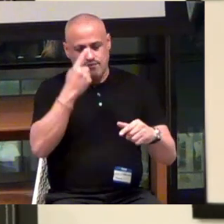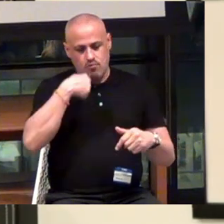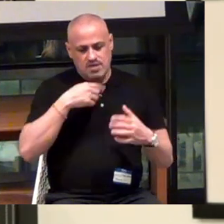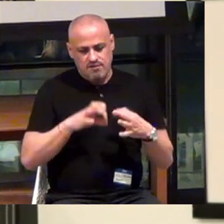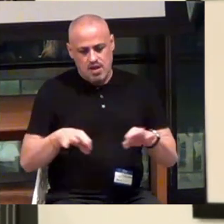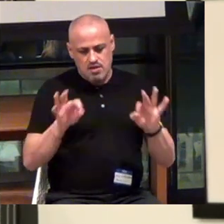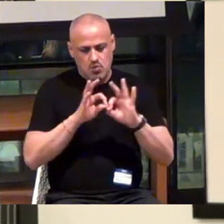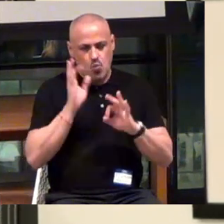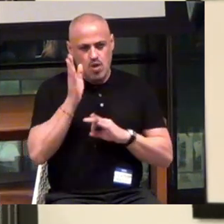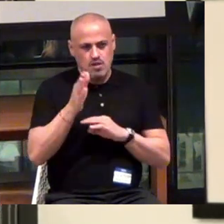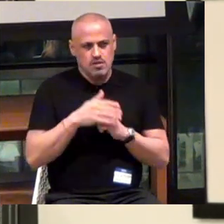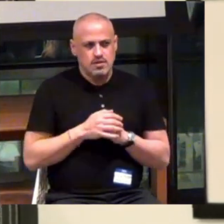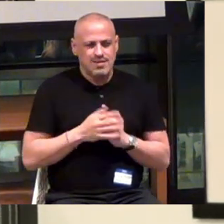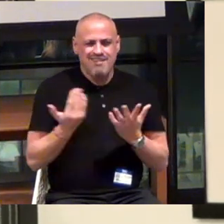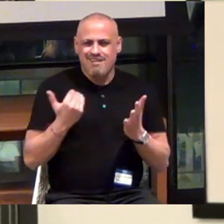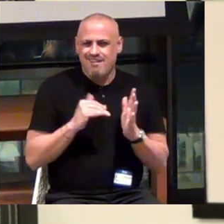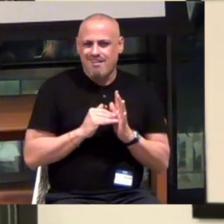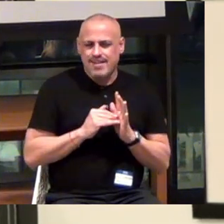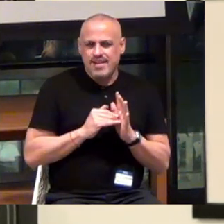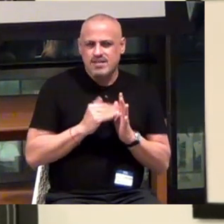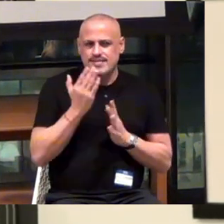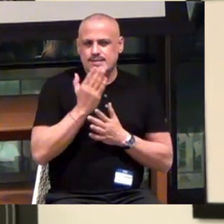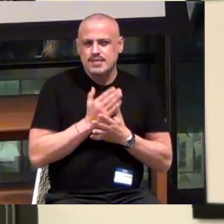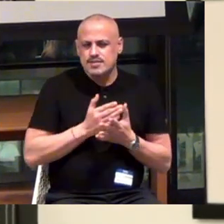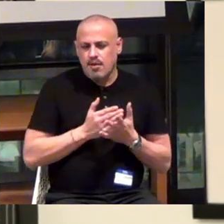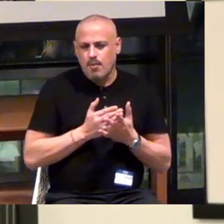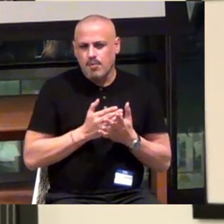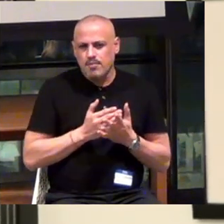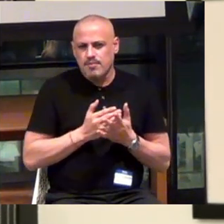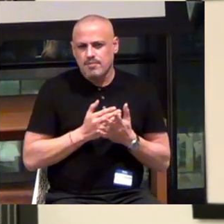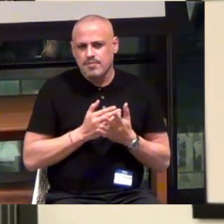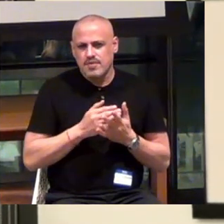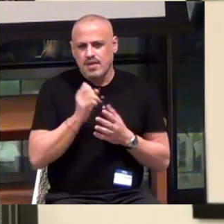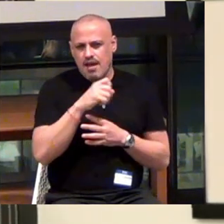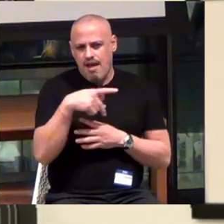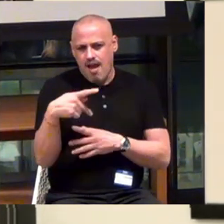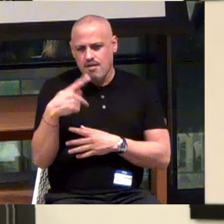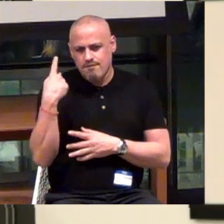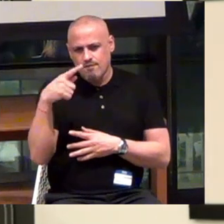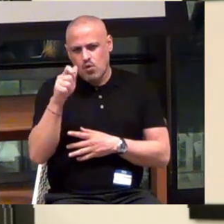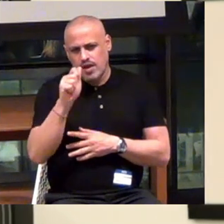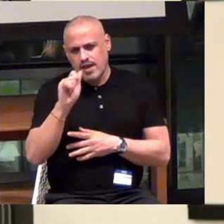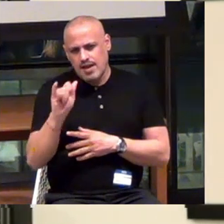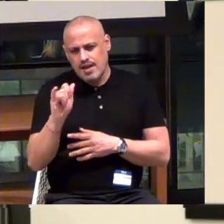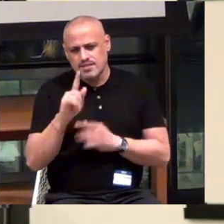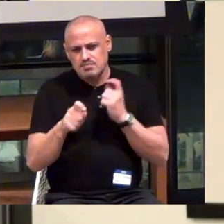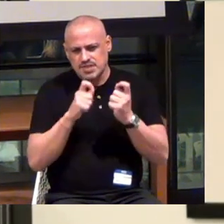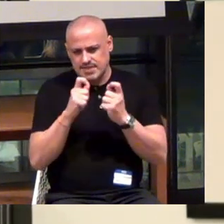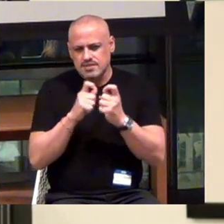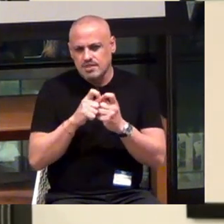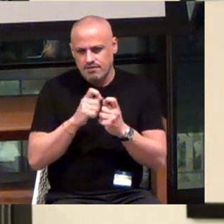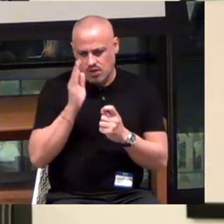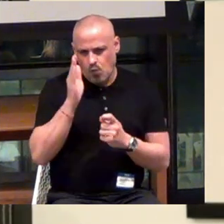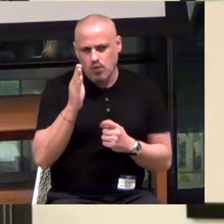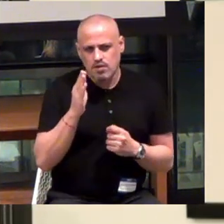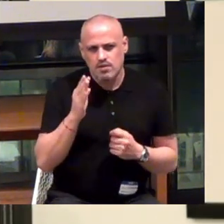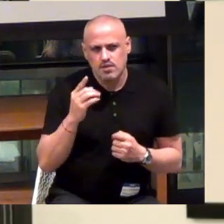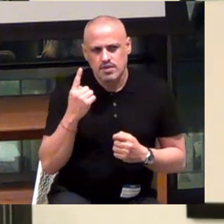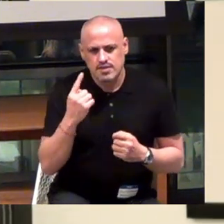But again, I think some of the applications for AI will be specific to that use case.